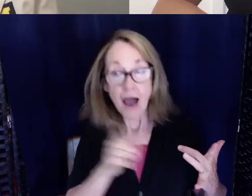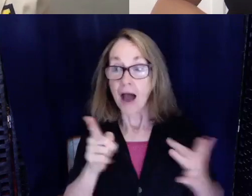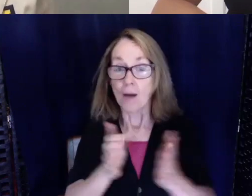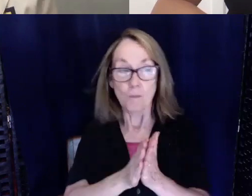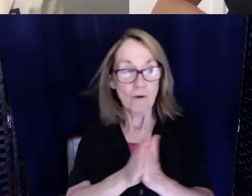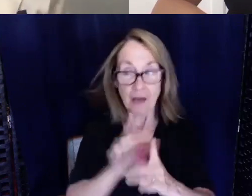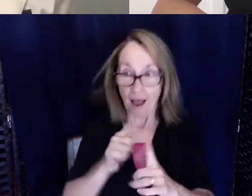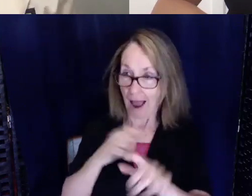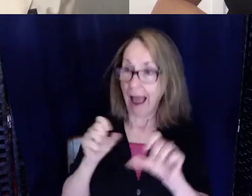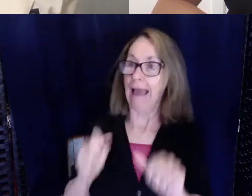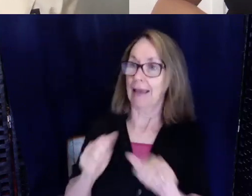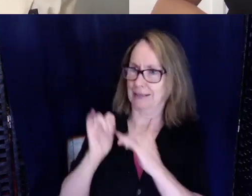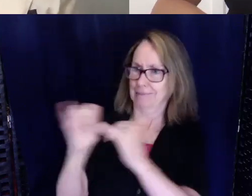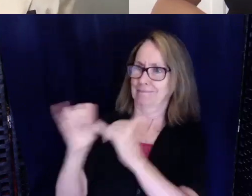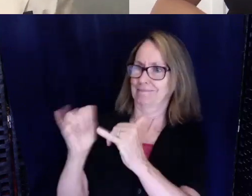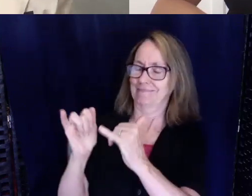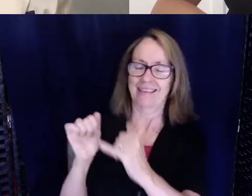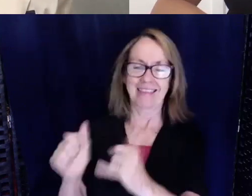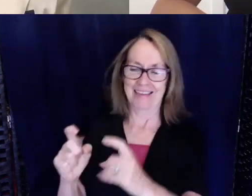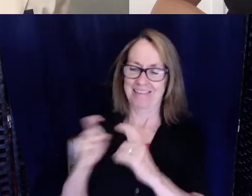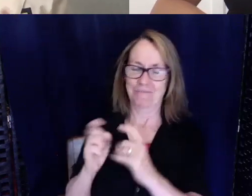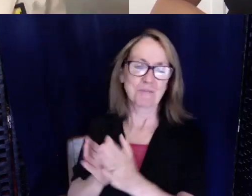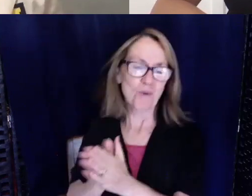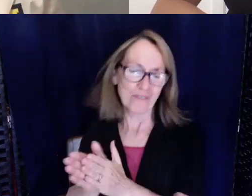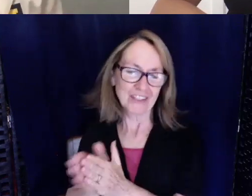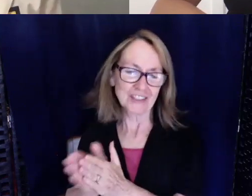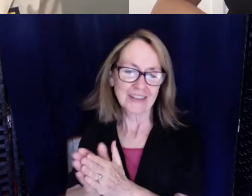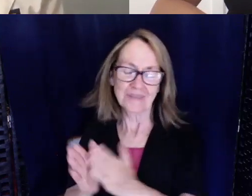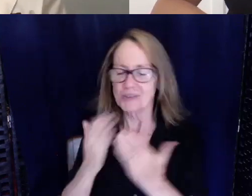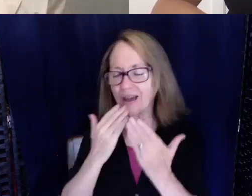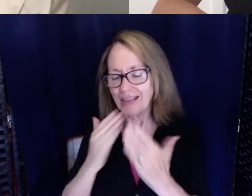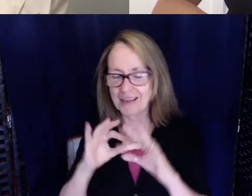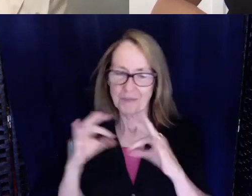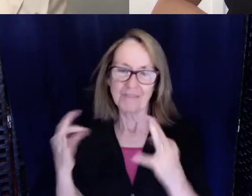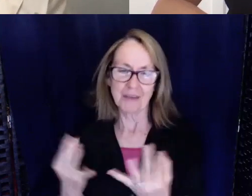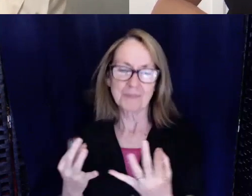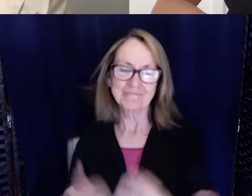I know. But I have to thank my family.